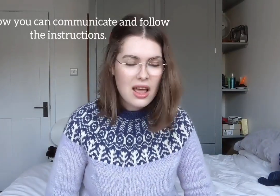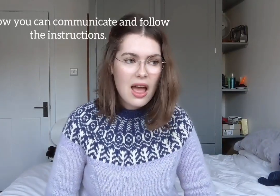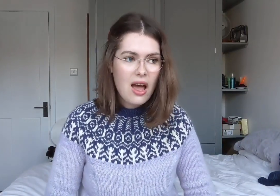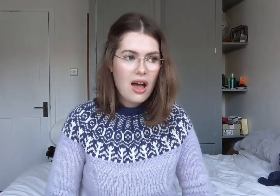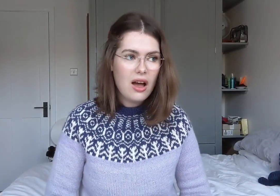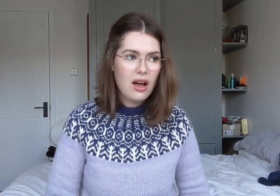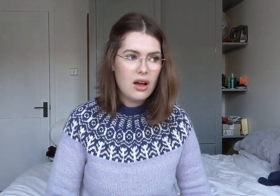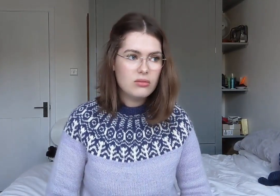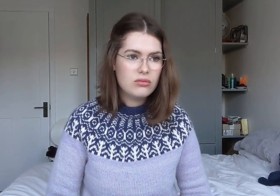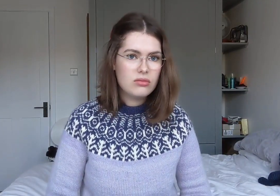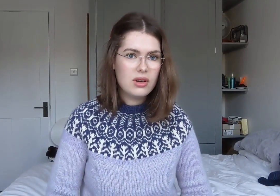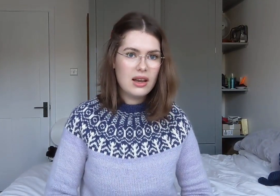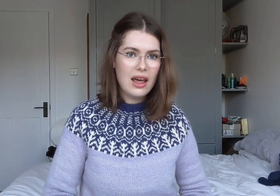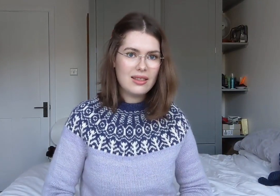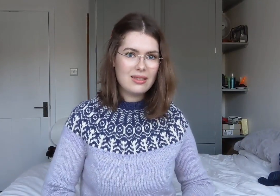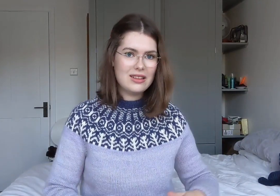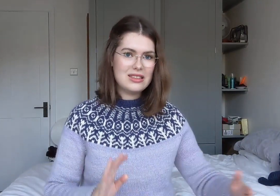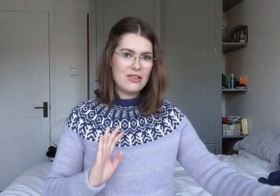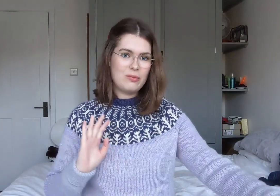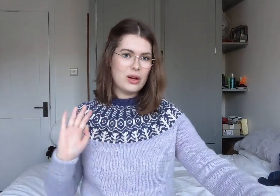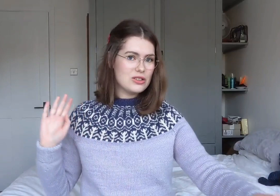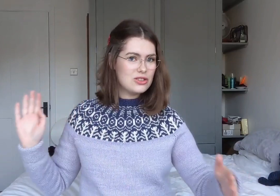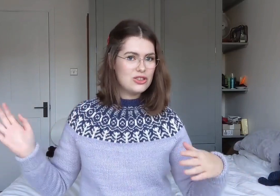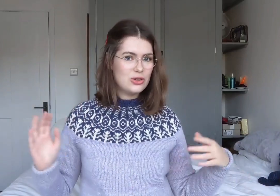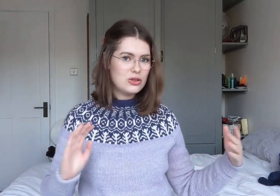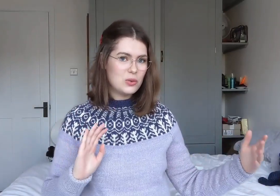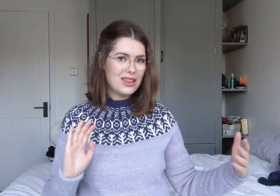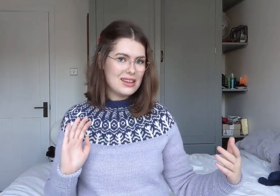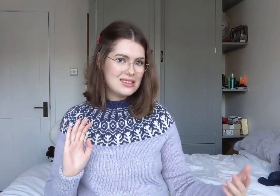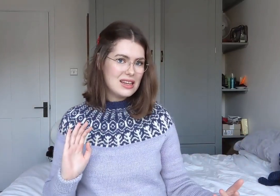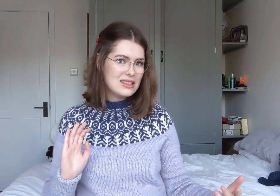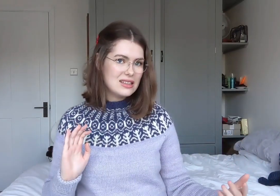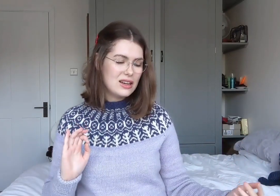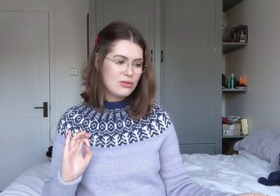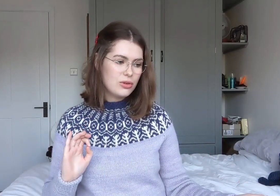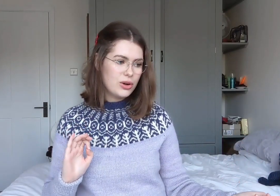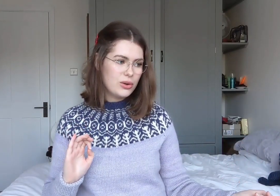Let the deaf person choose where they sit in a room